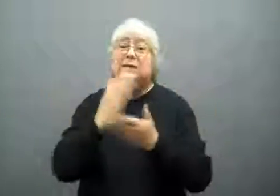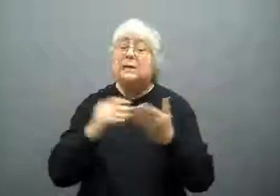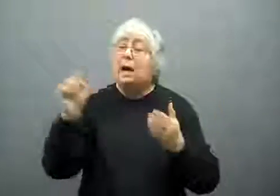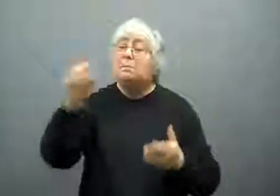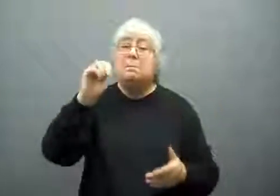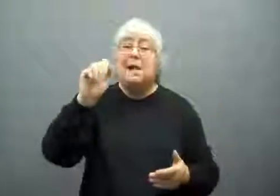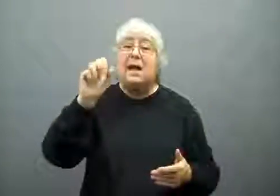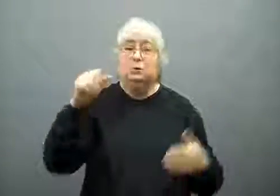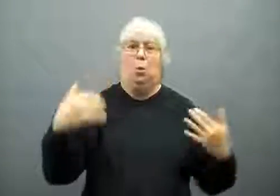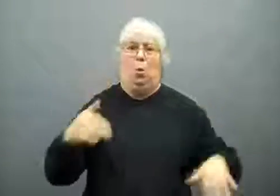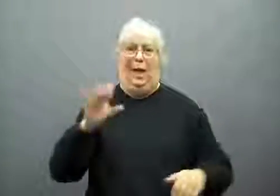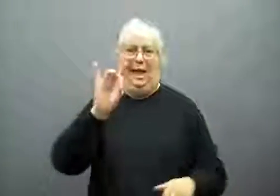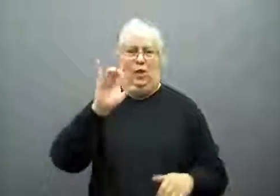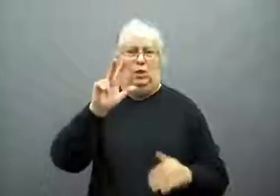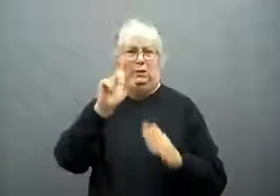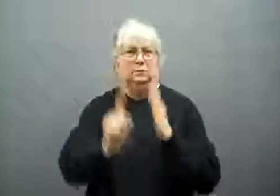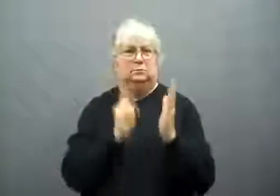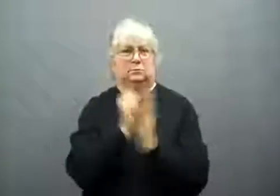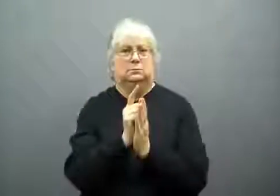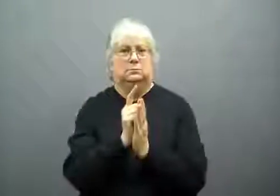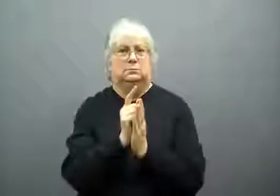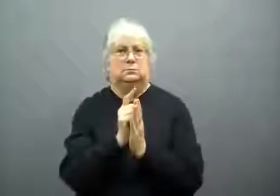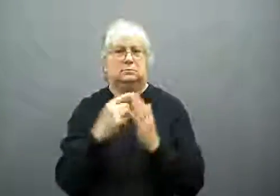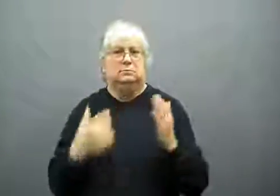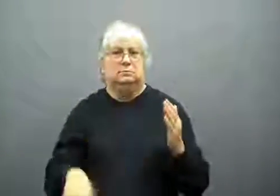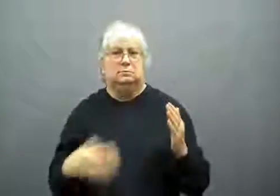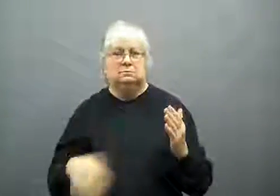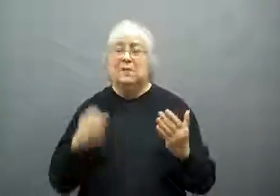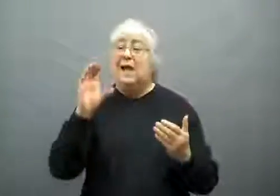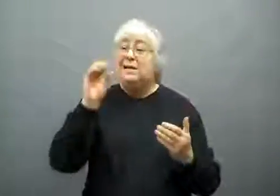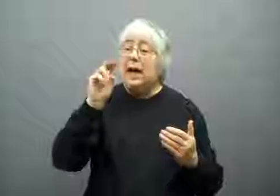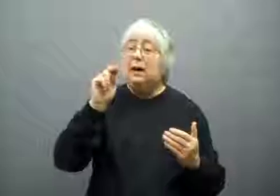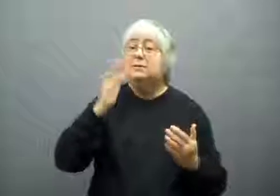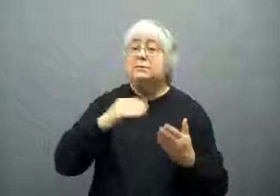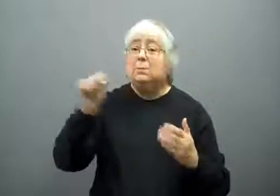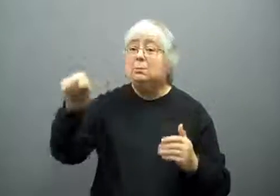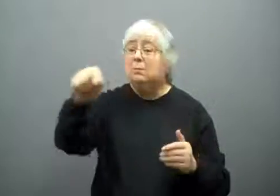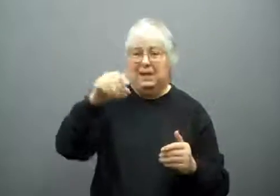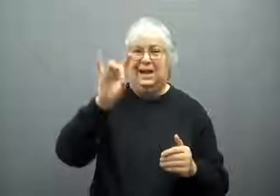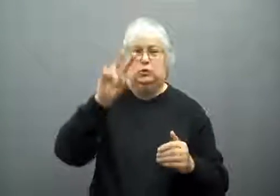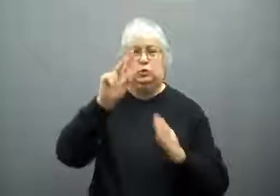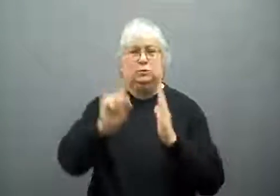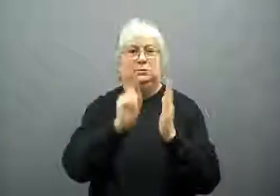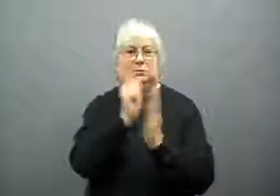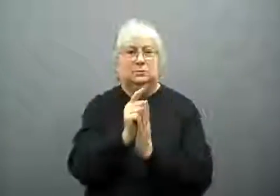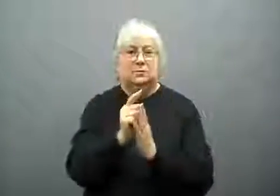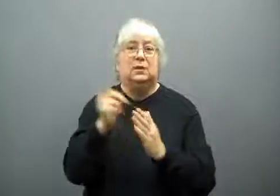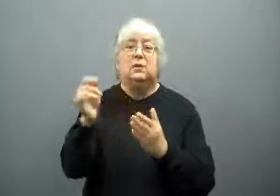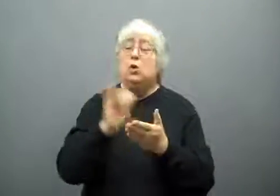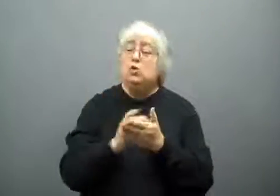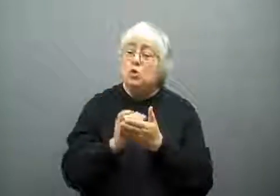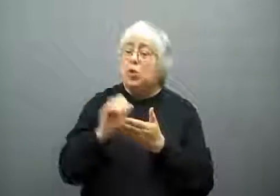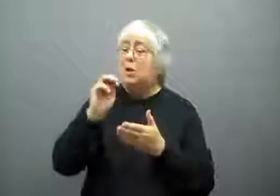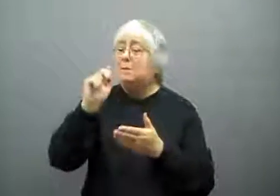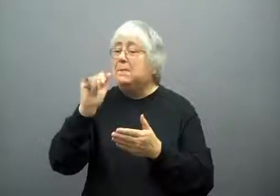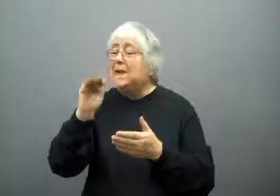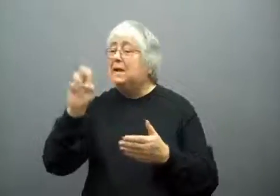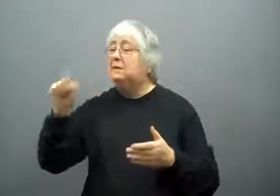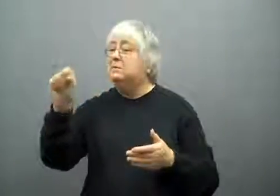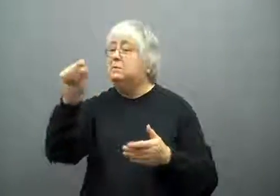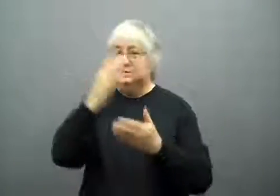Some areas in Massachusetts had winds of 83 mph.